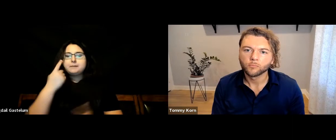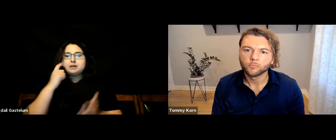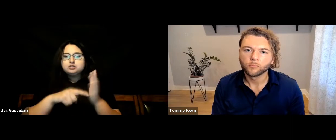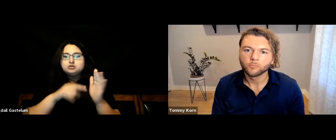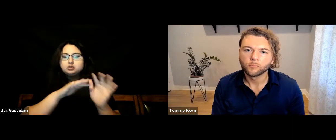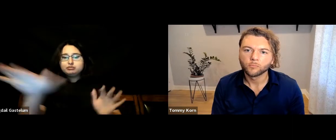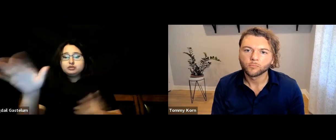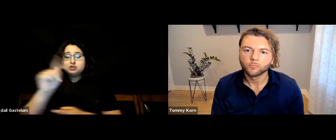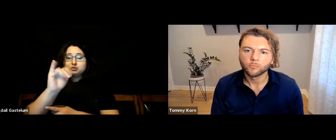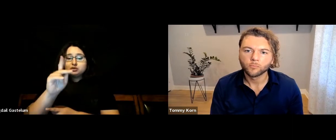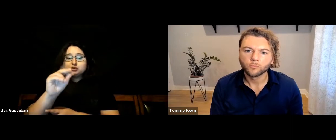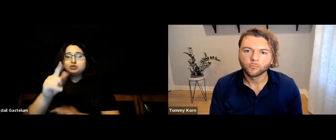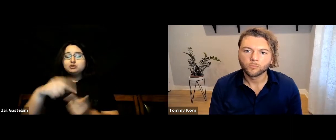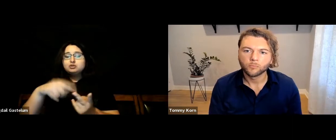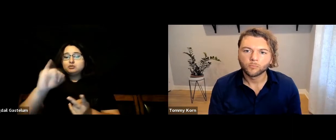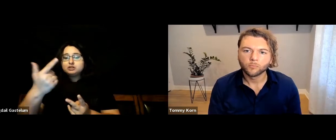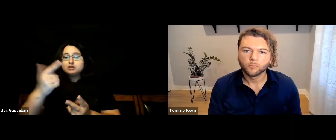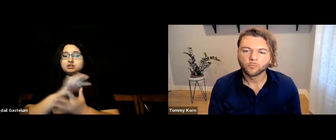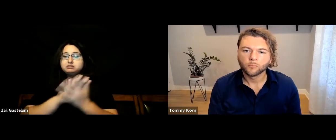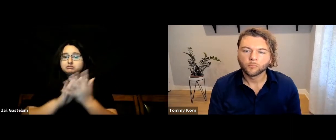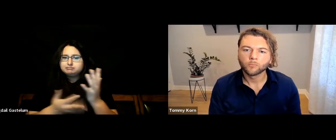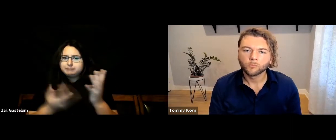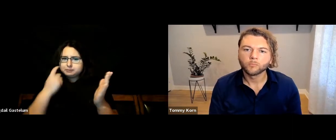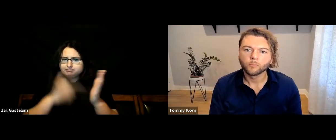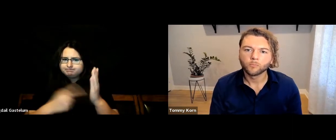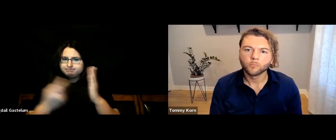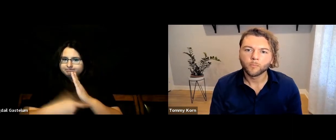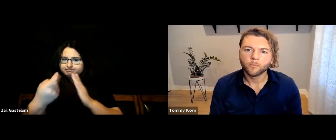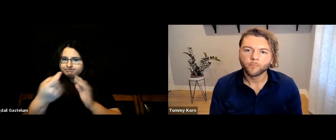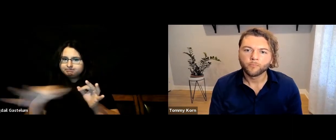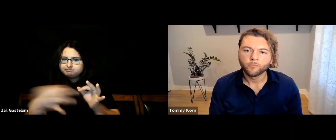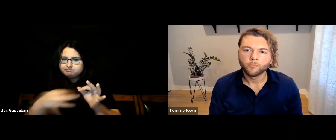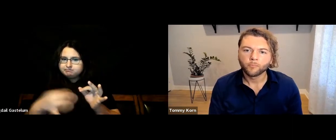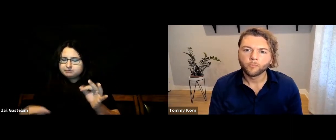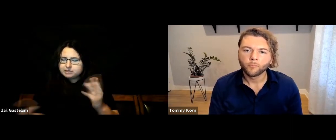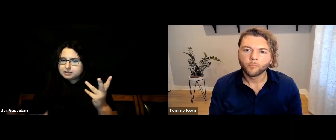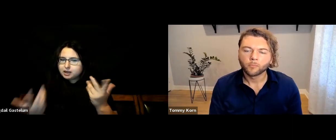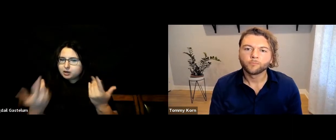On TikTok, Instagram, and some other platforms, we now have automatic captioning.